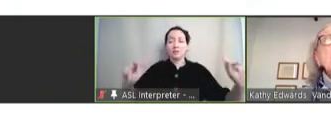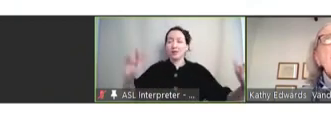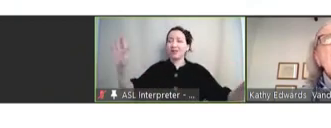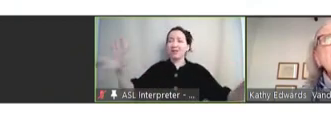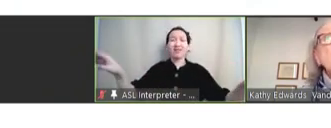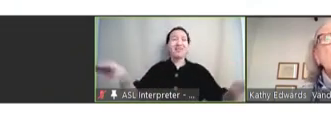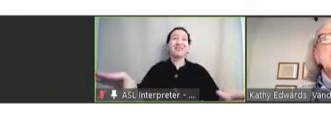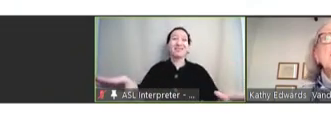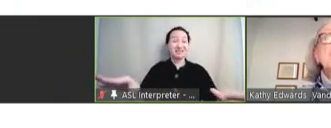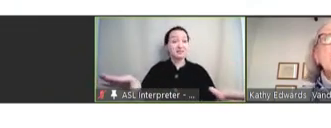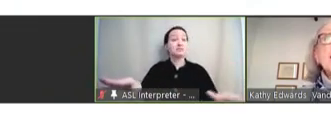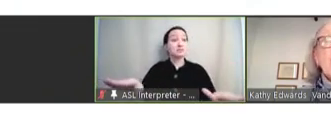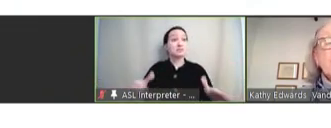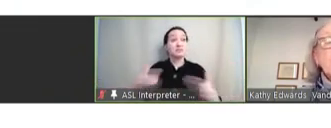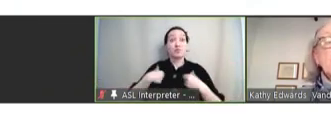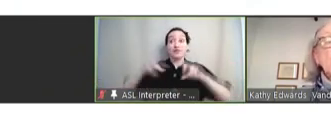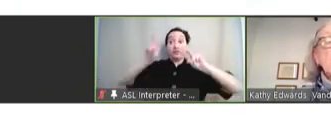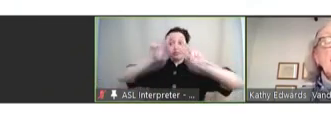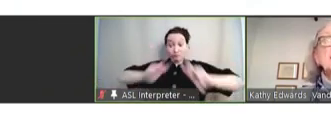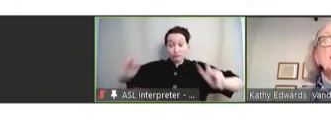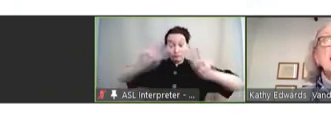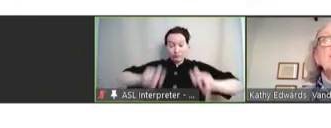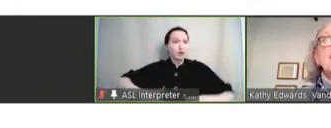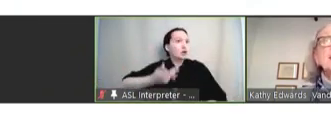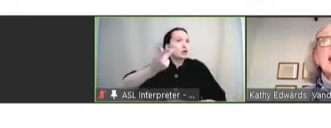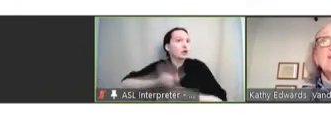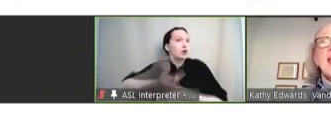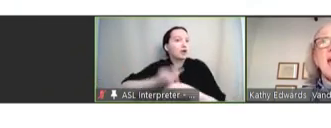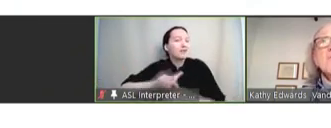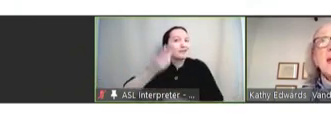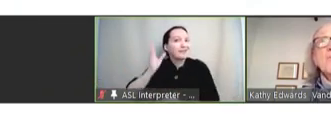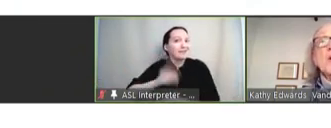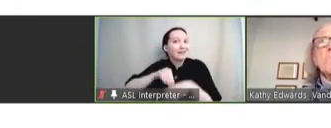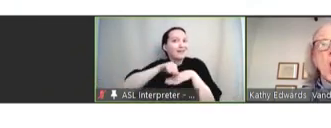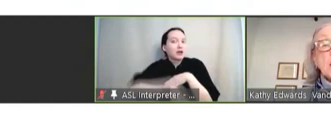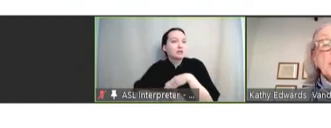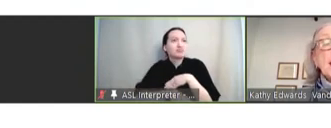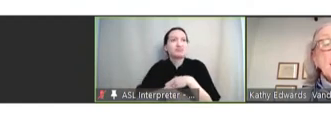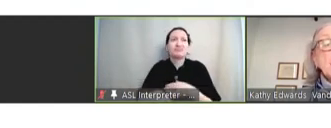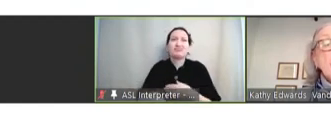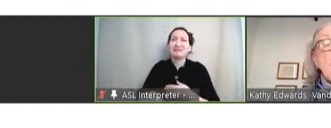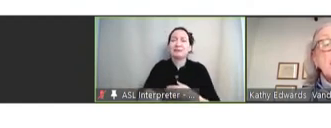we have looked and very carefully looking at side effects. And they have been remarkably uncommon.